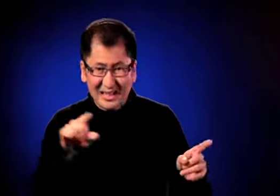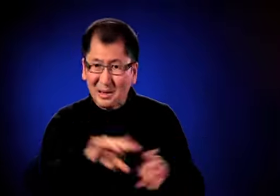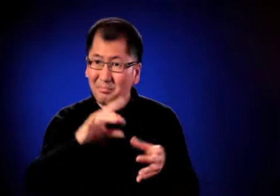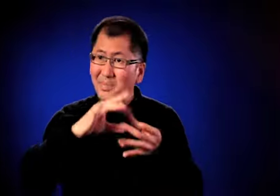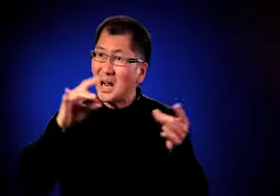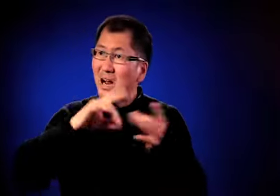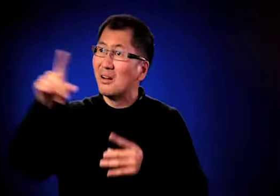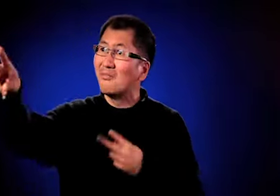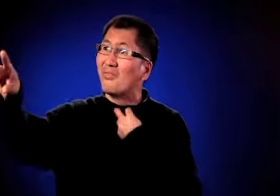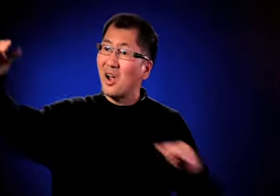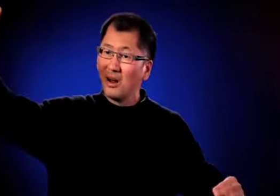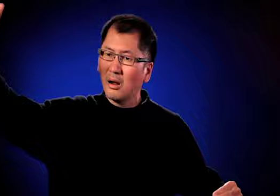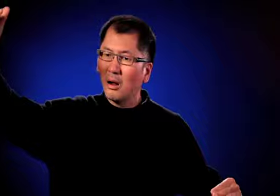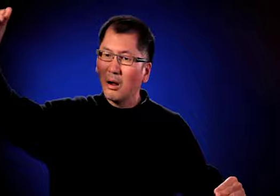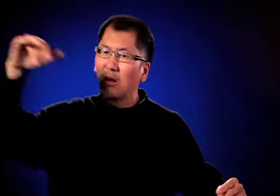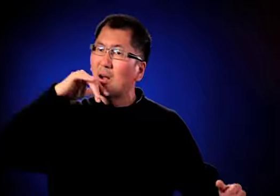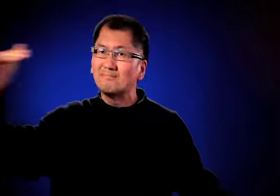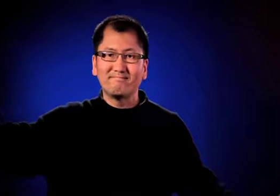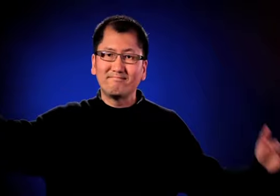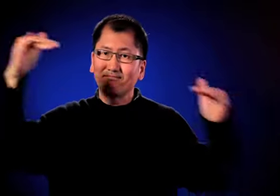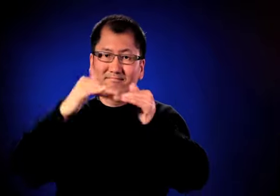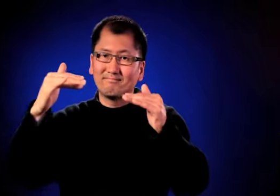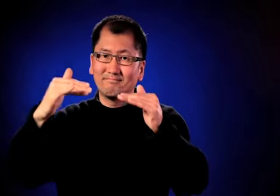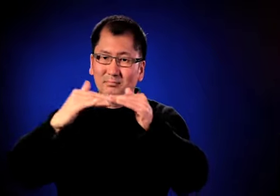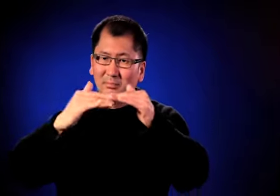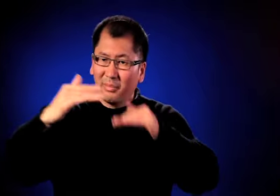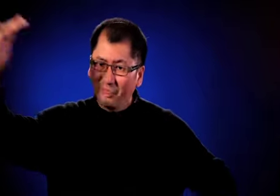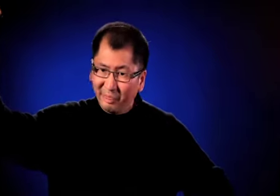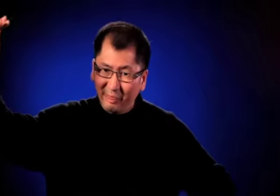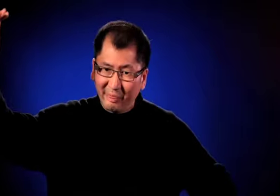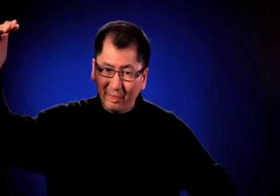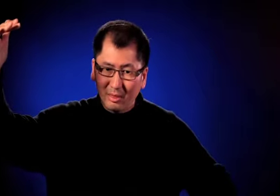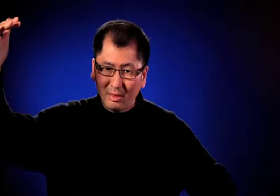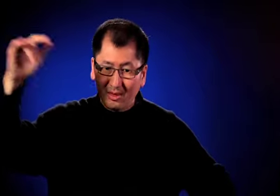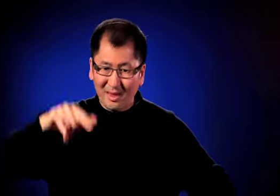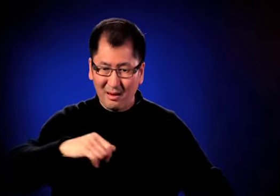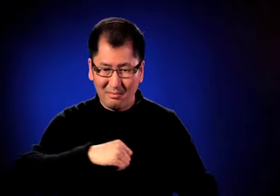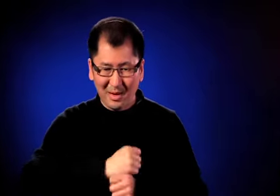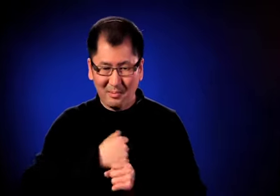was secondary to the voice literally of a hearing person.